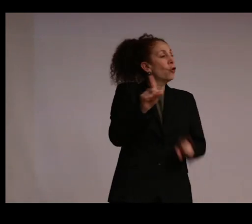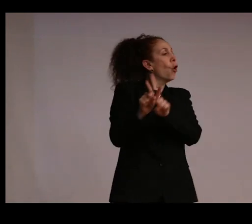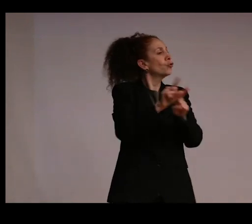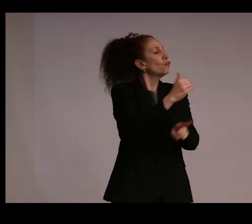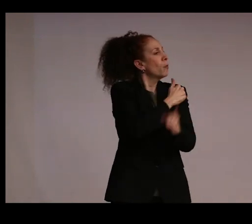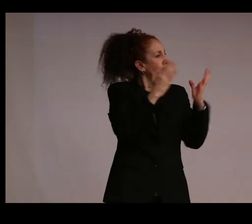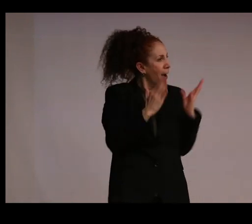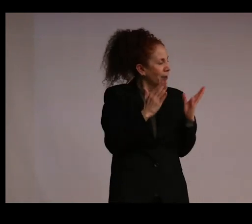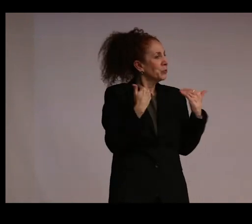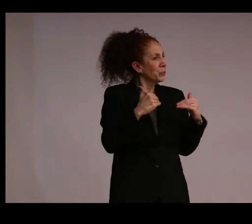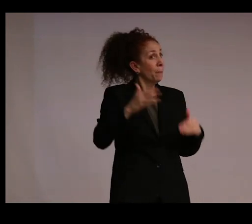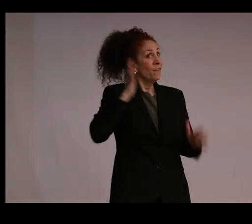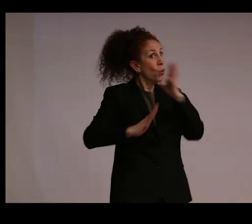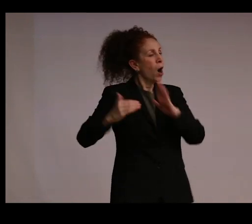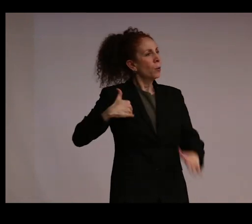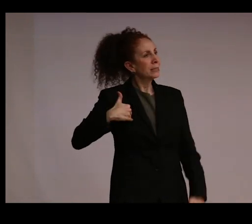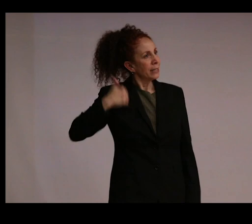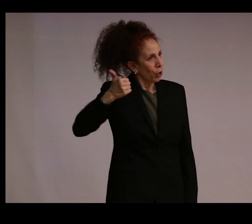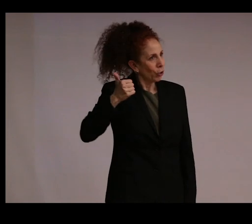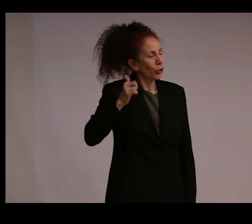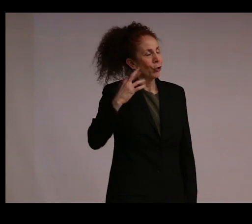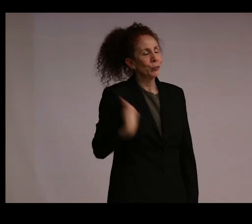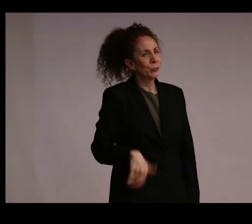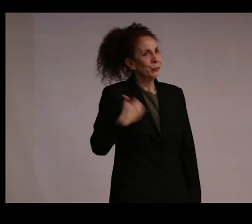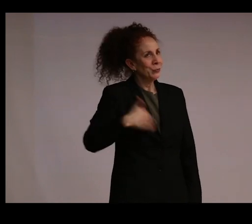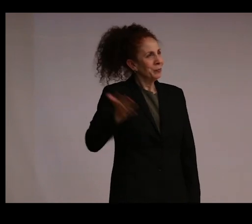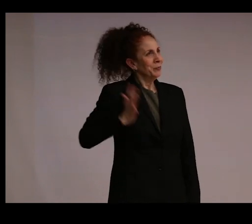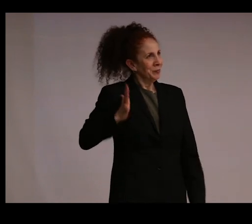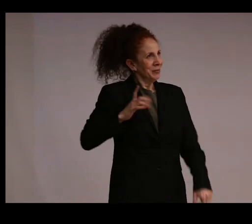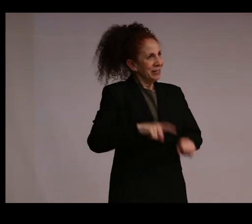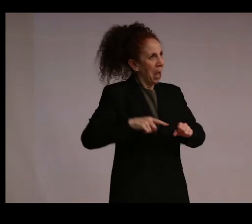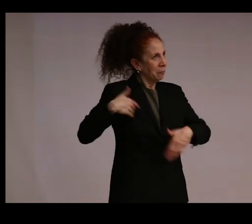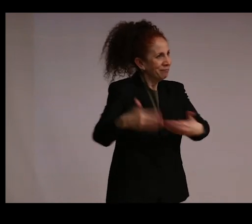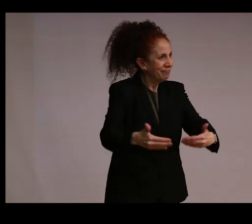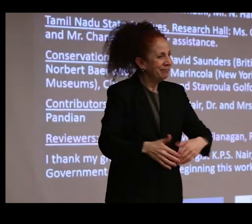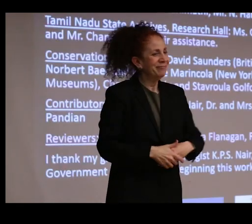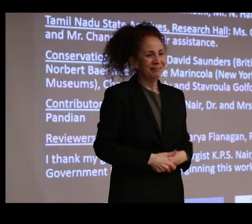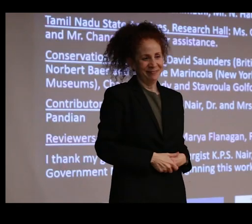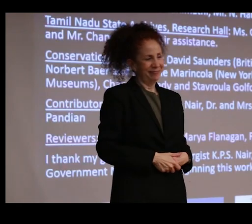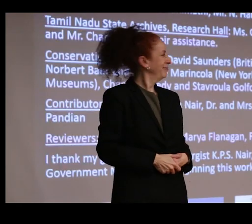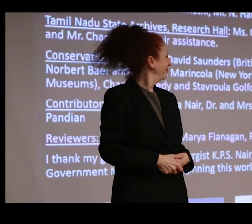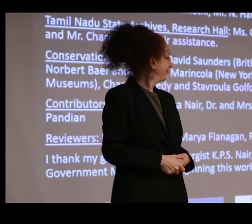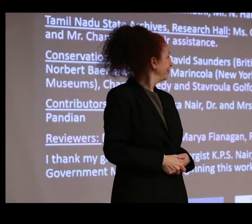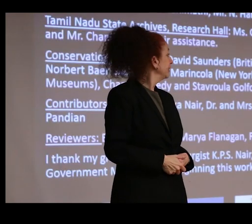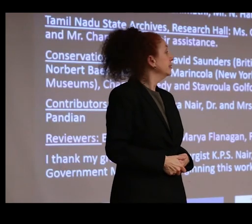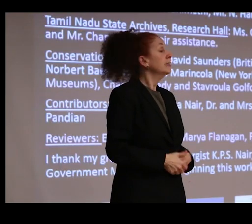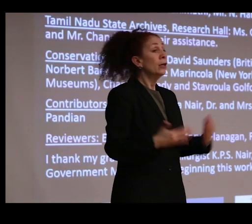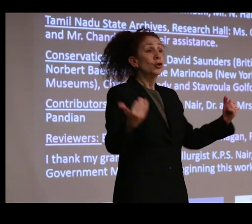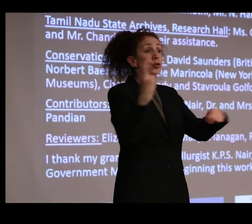was a lot younger when I used to come here more frequently. The work I share with you was made